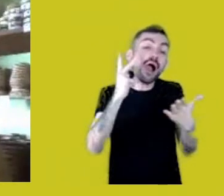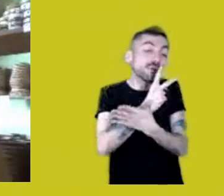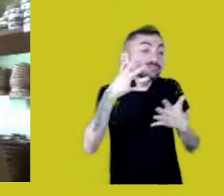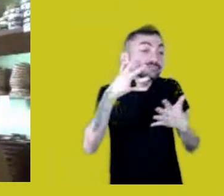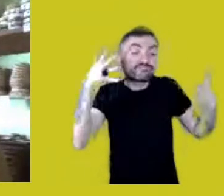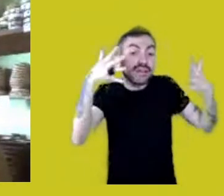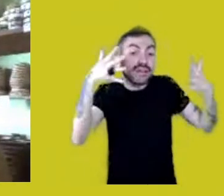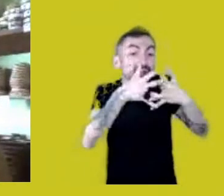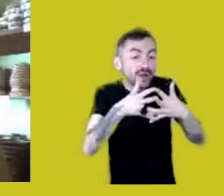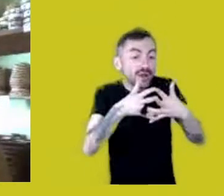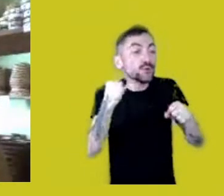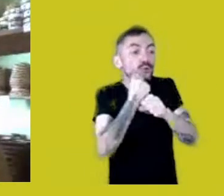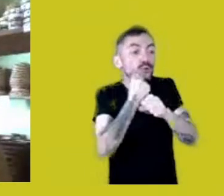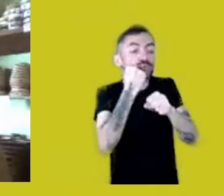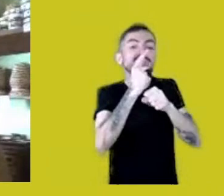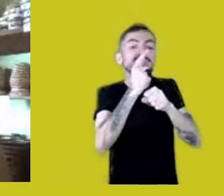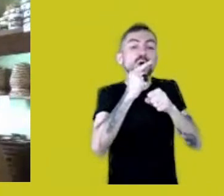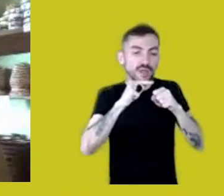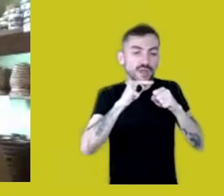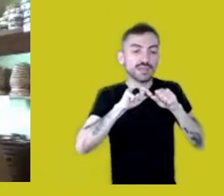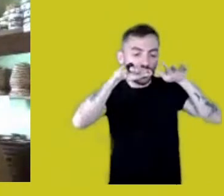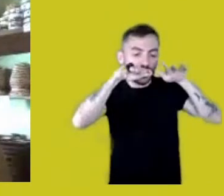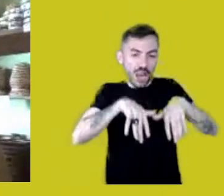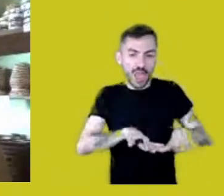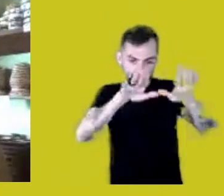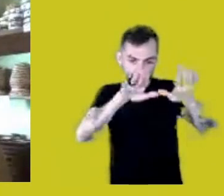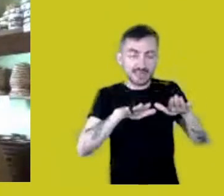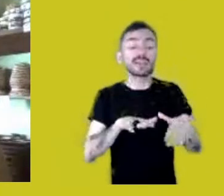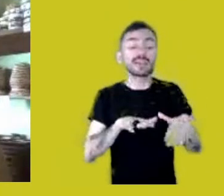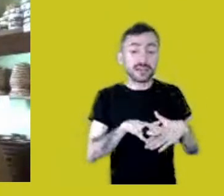and that meeting was held at a restaurant which is,